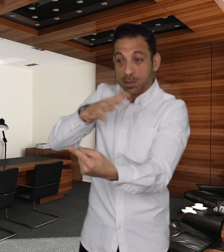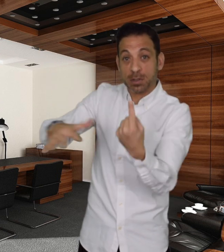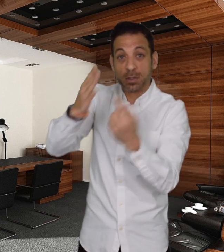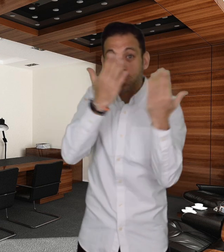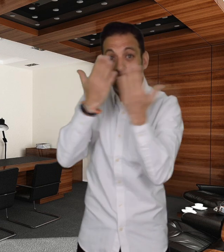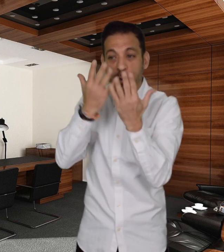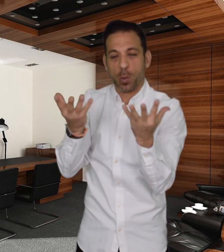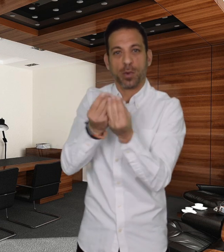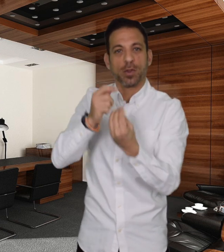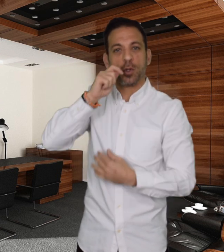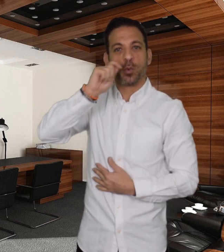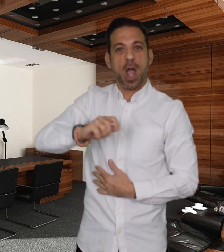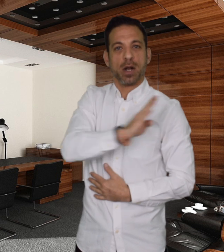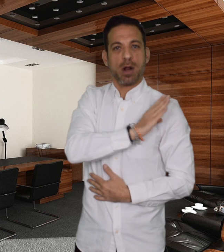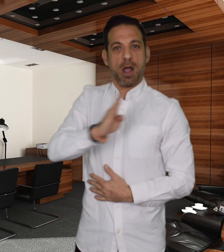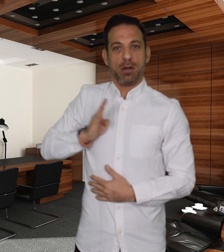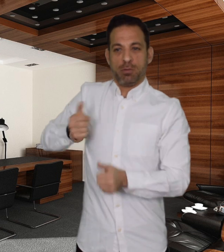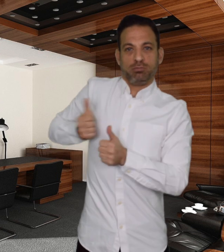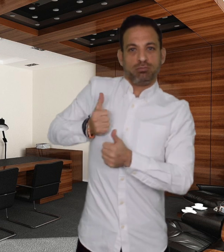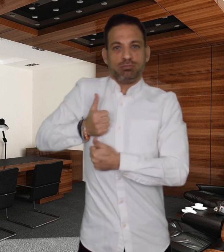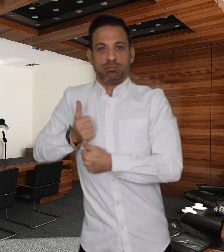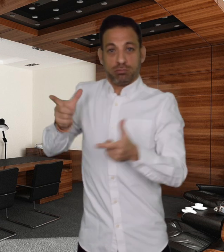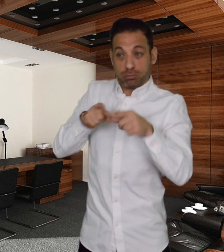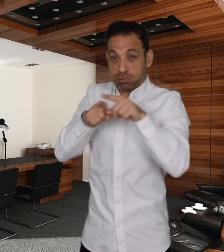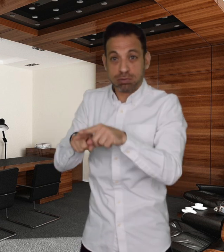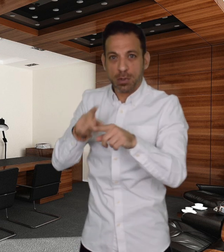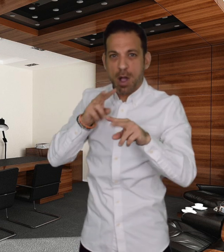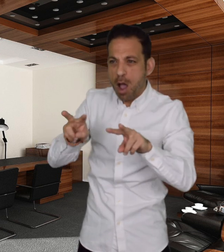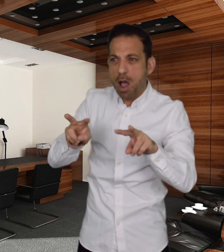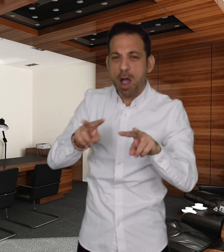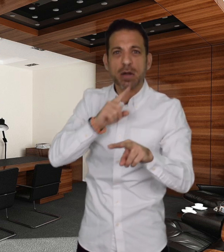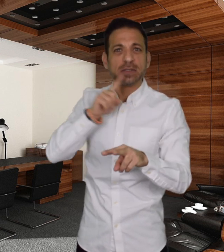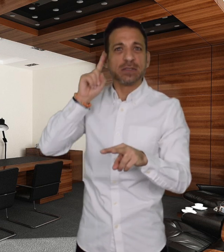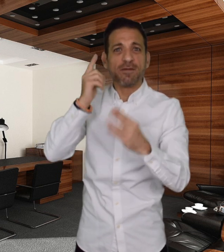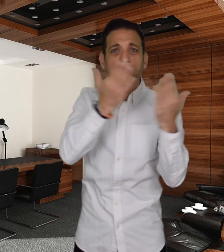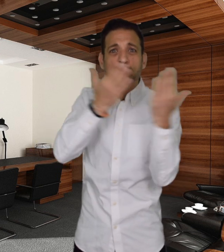after the Deaf school got hit, between 150-160 Deaf students